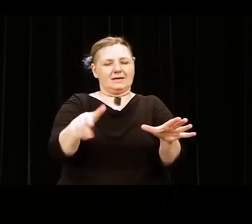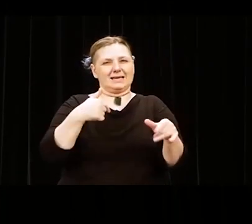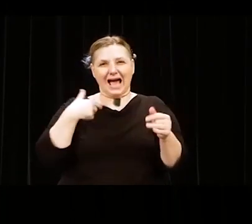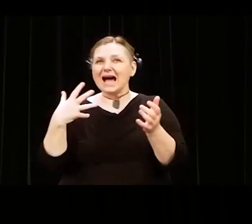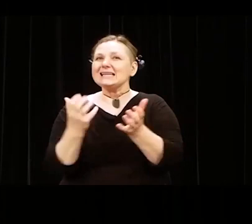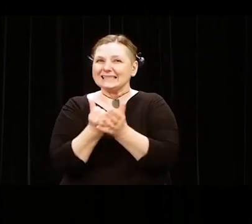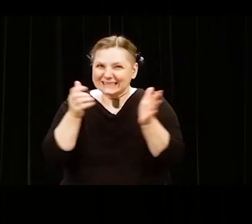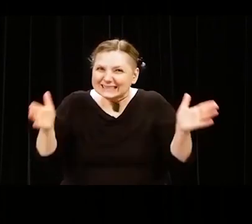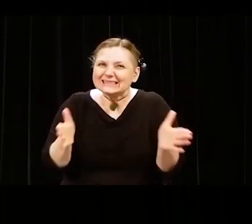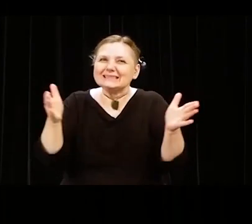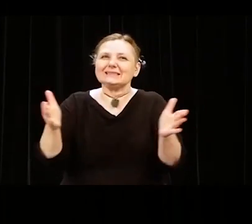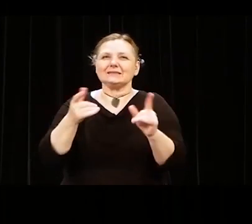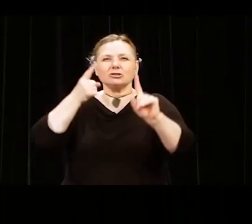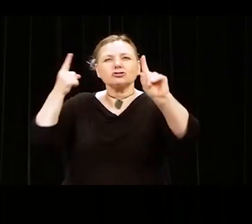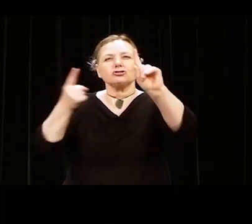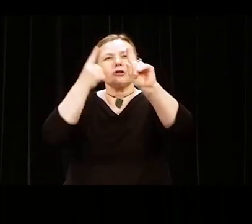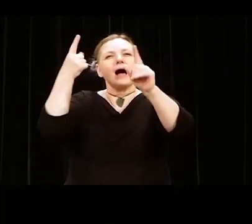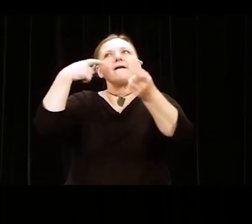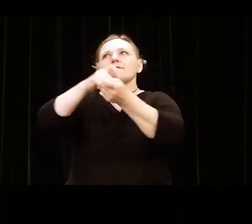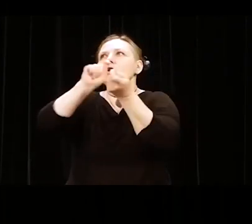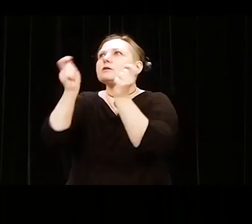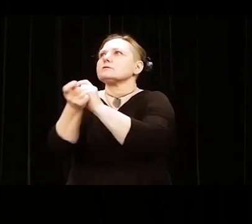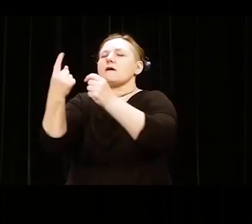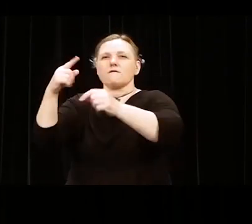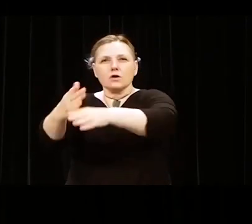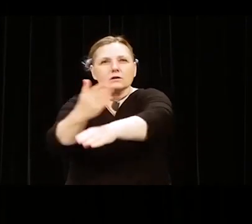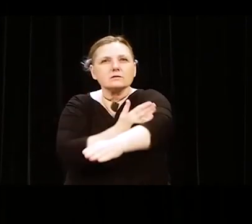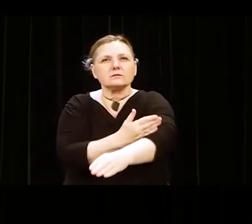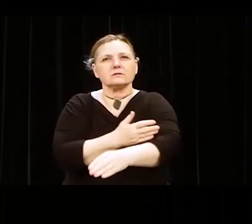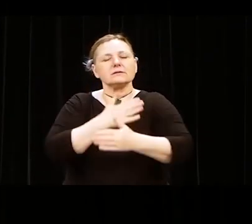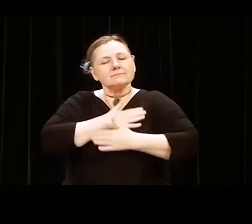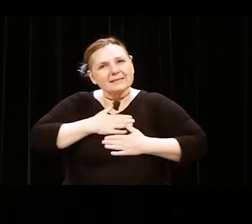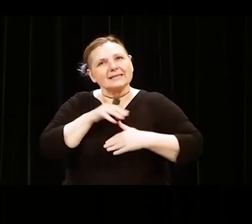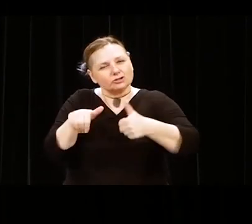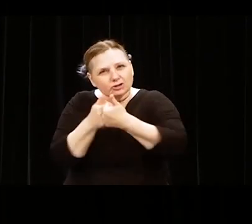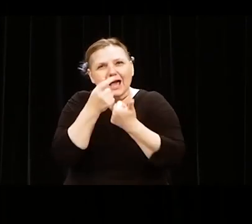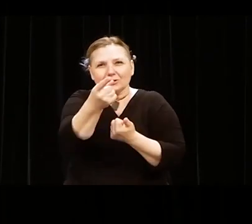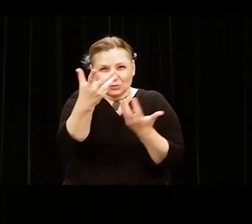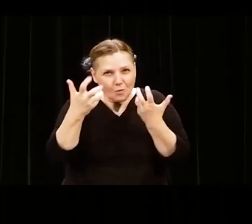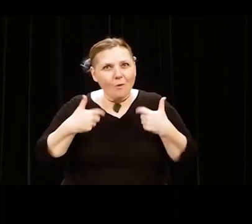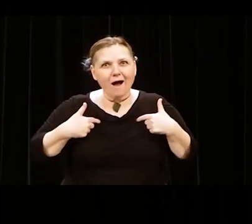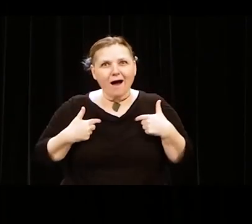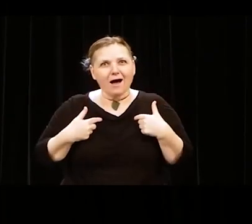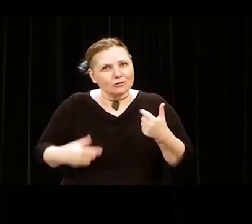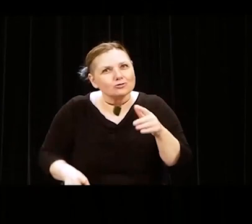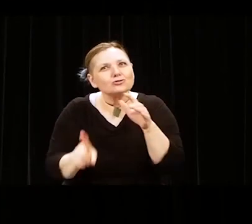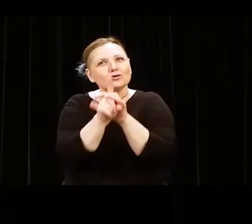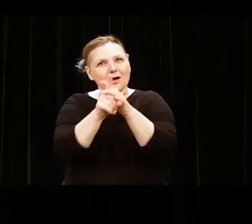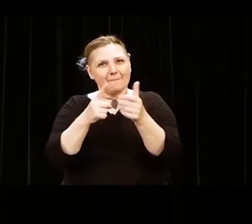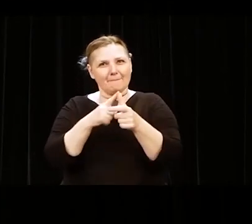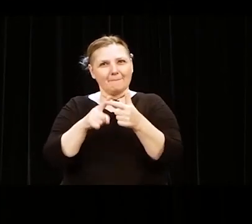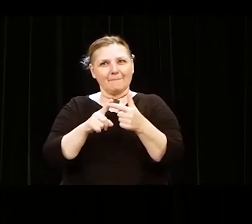I challenge you to show up, speak up, and stand up in all your communities and all your endeavors.